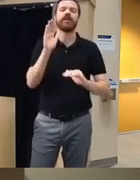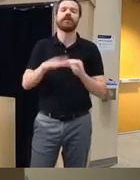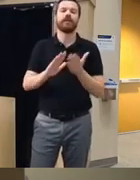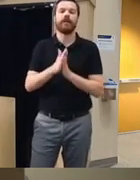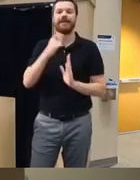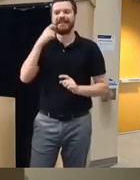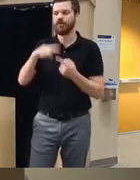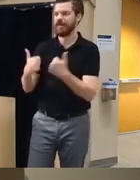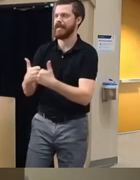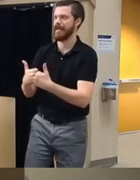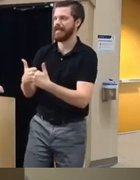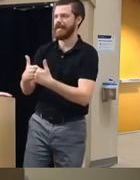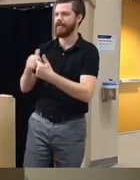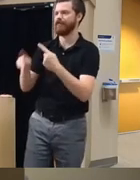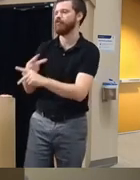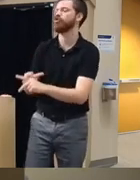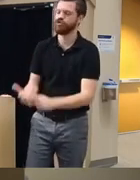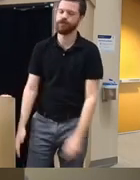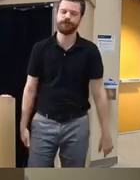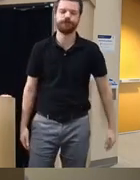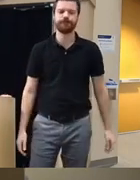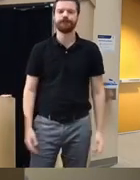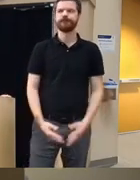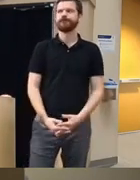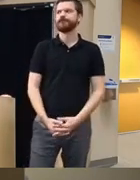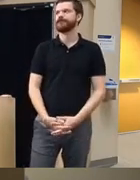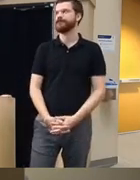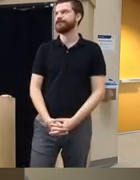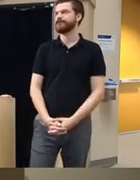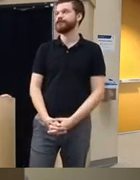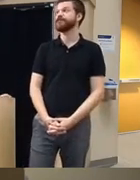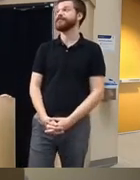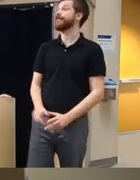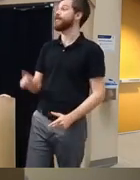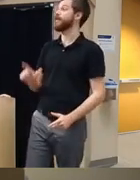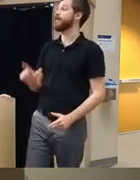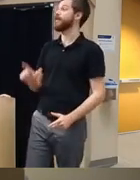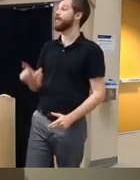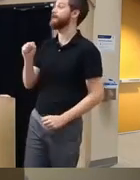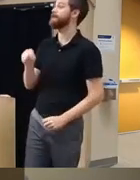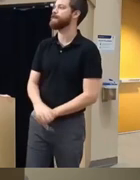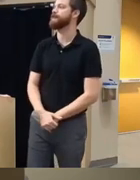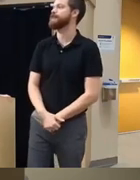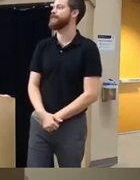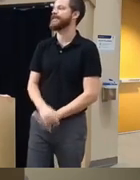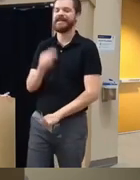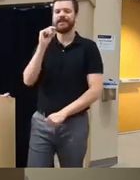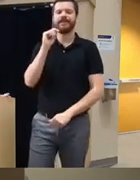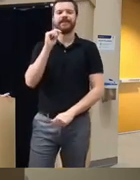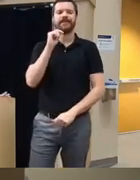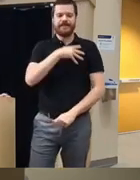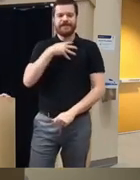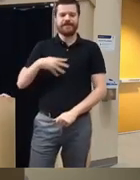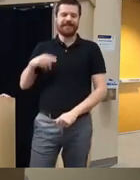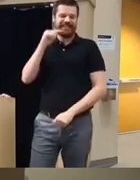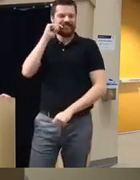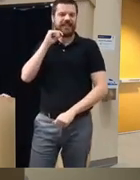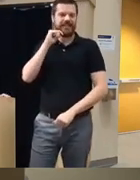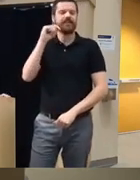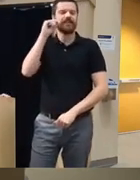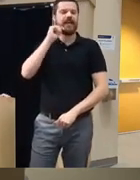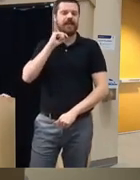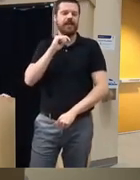to the game game version yeah okay Mara um thank you again Dr E for the talk um a question that I